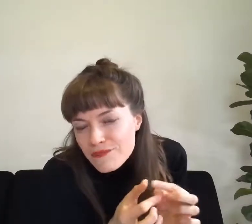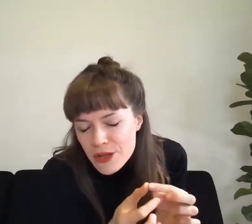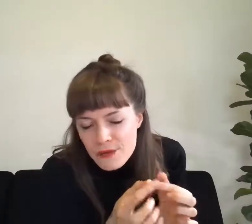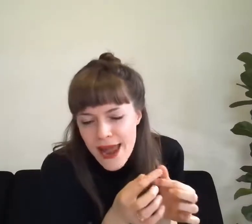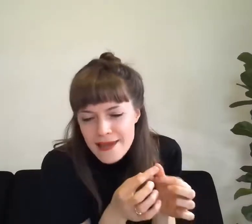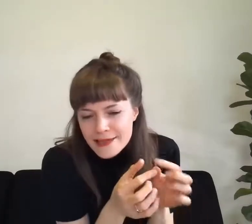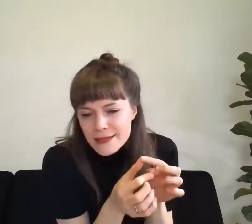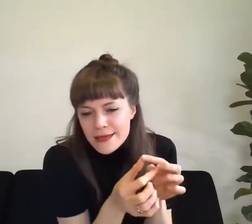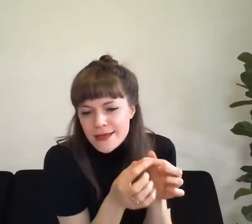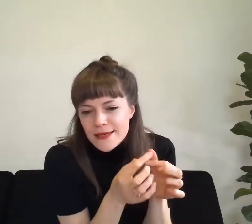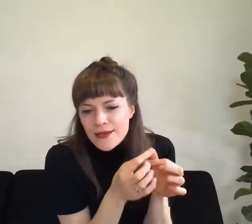Great